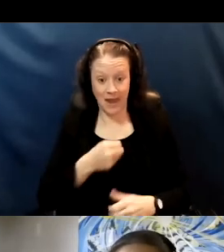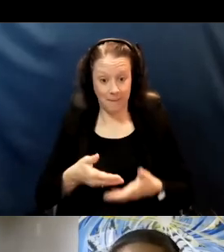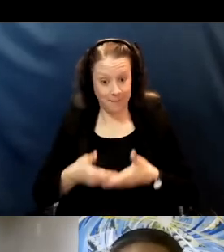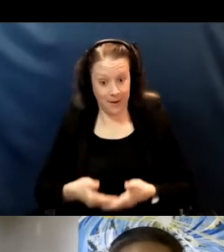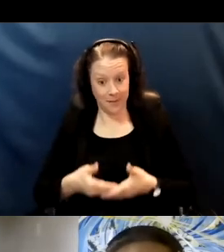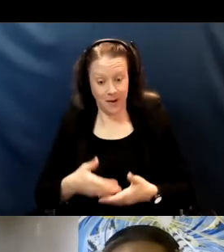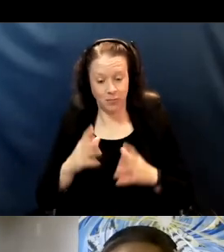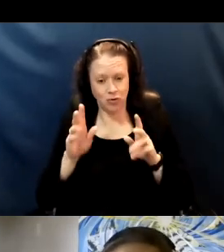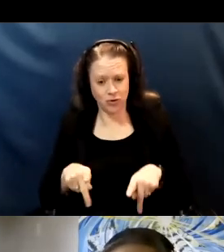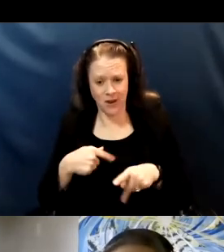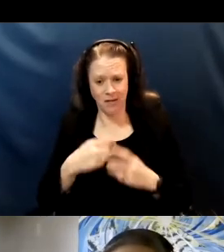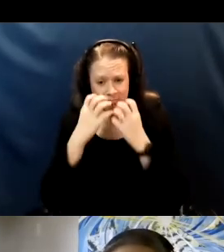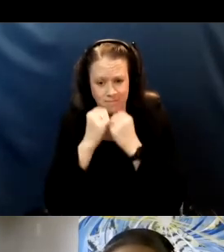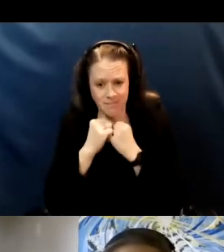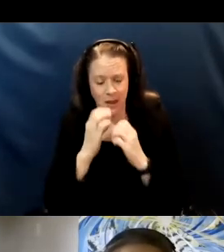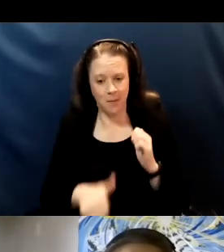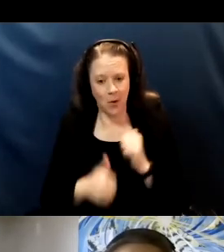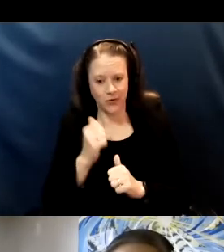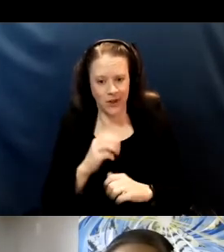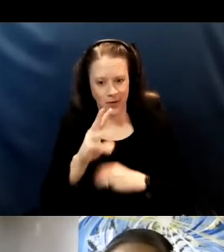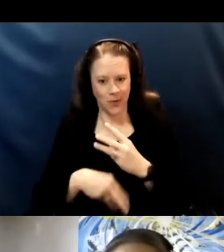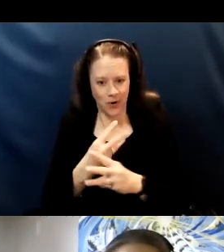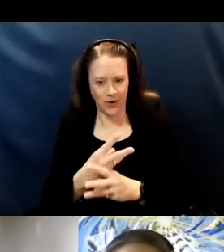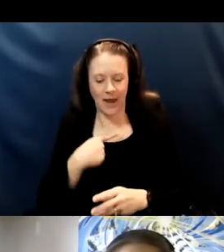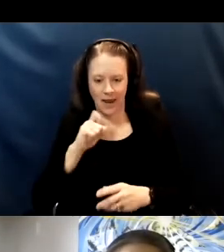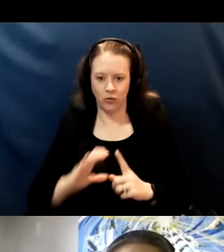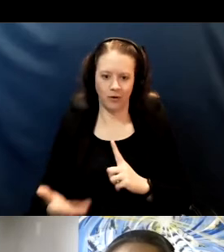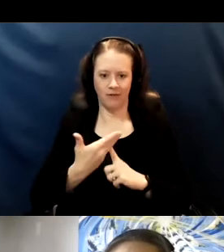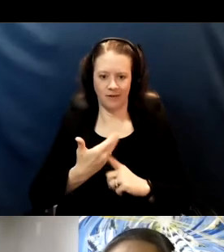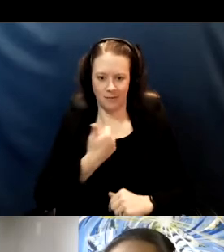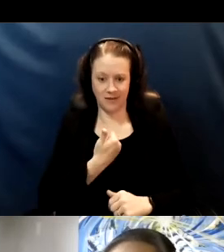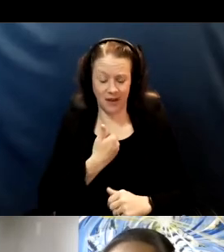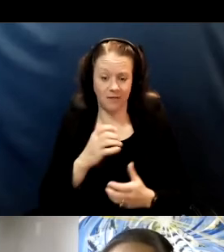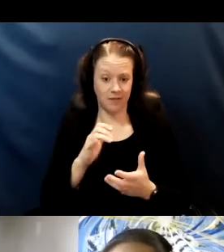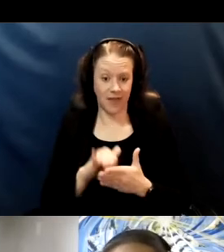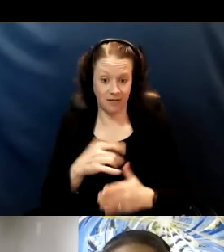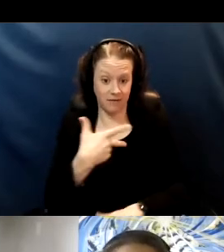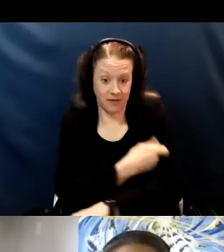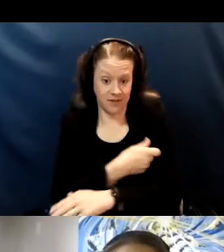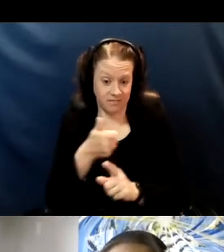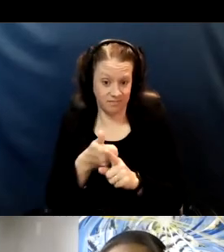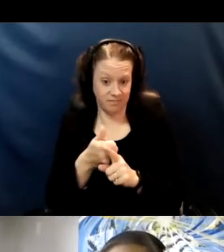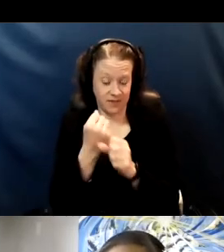And so I really had to convince myself that this vaccine was safe. And one of my concerns was, wait a minute